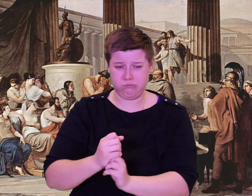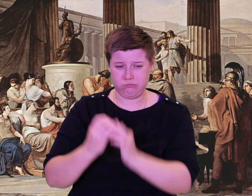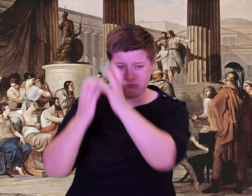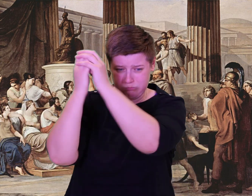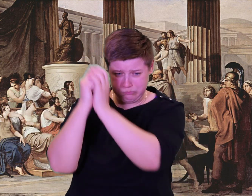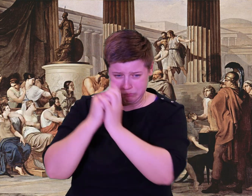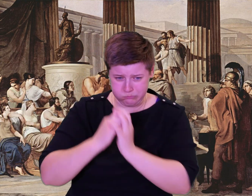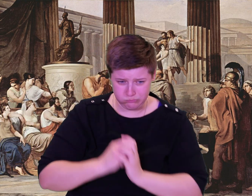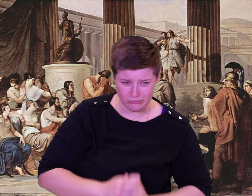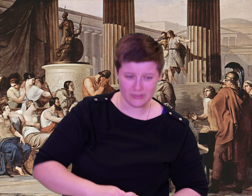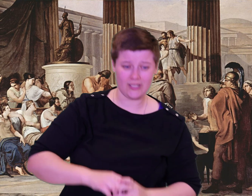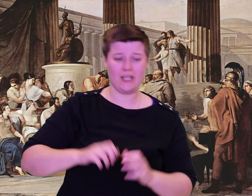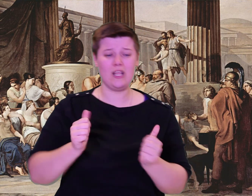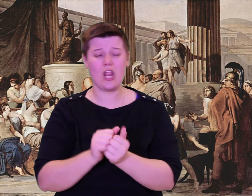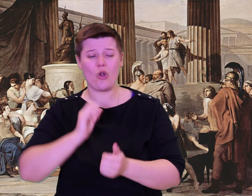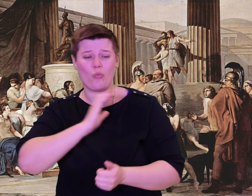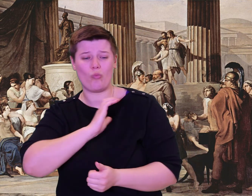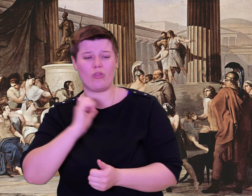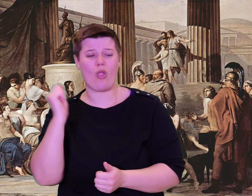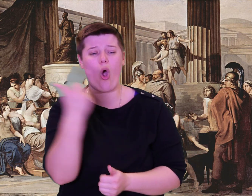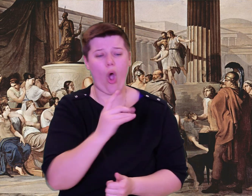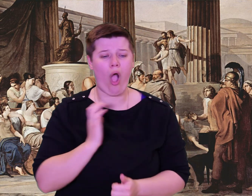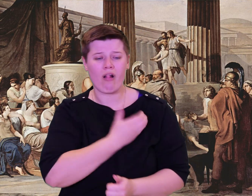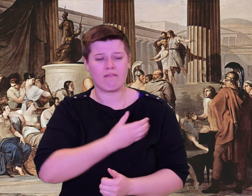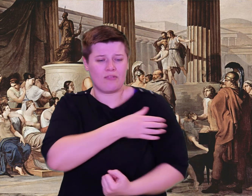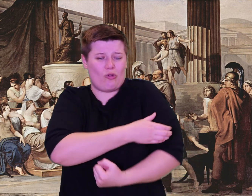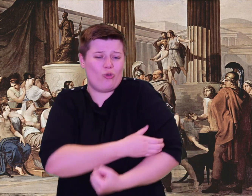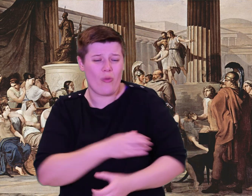up the sea and earth with fog.